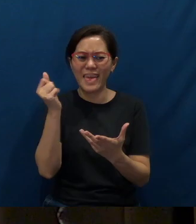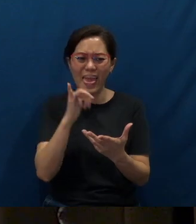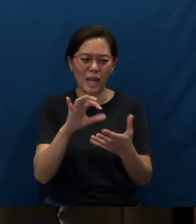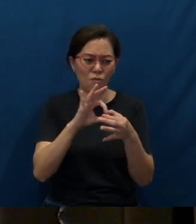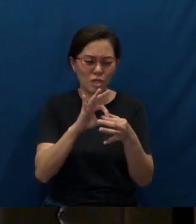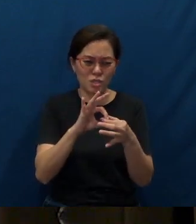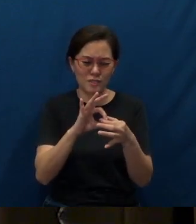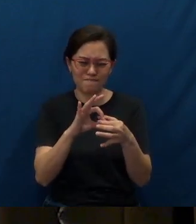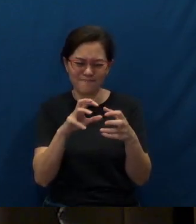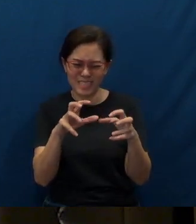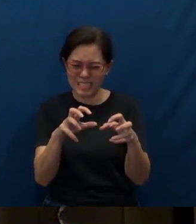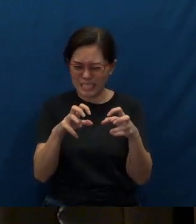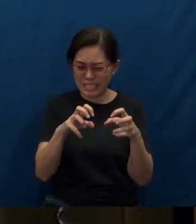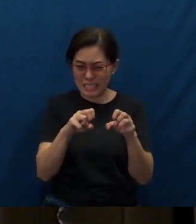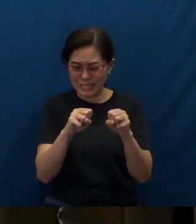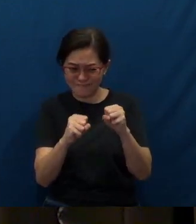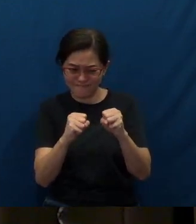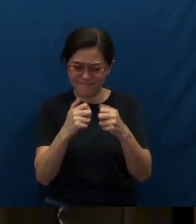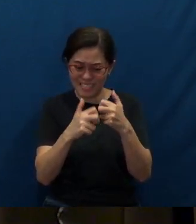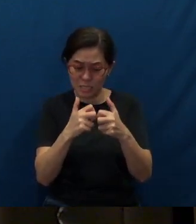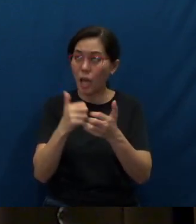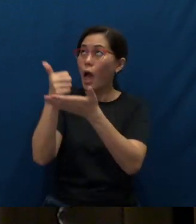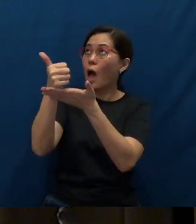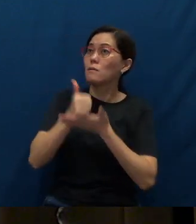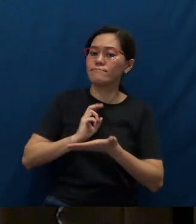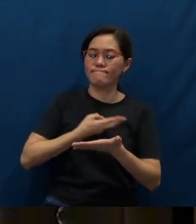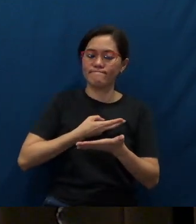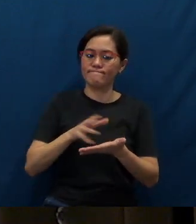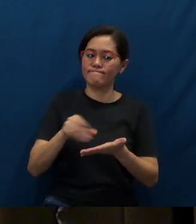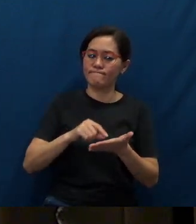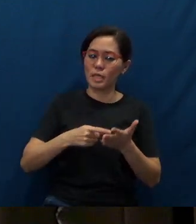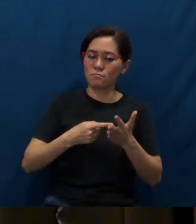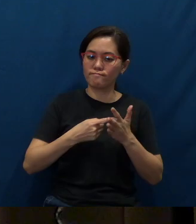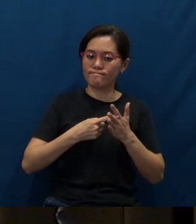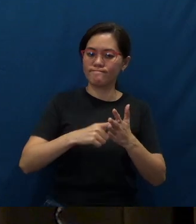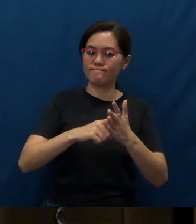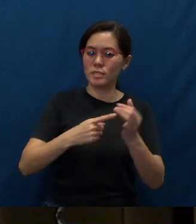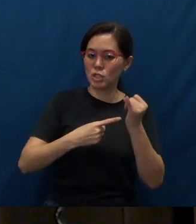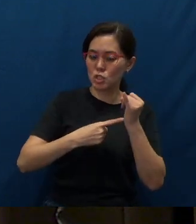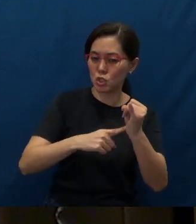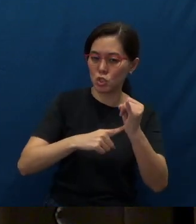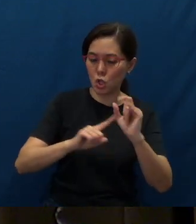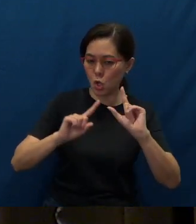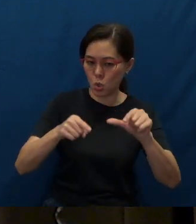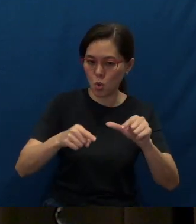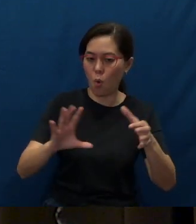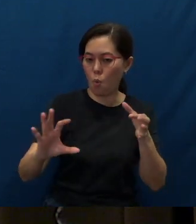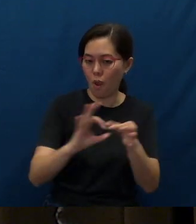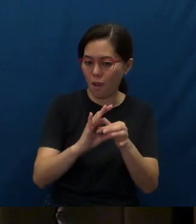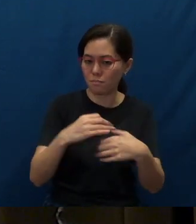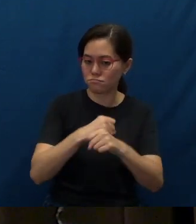would You help us to take the initiative to go and be reconciled and be restored?